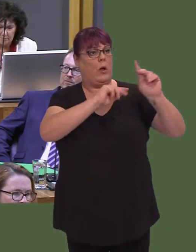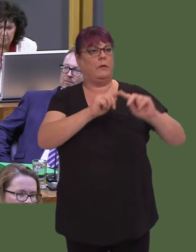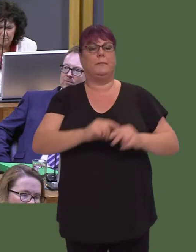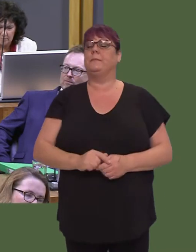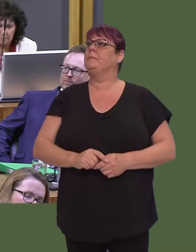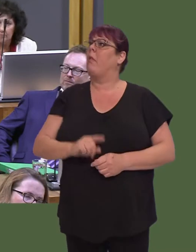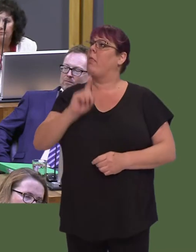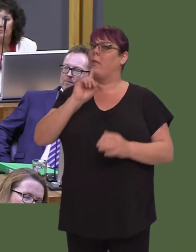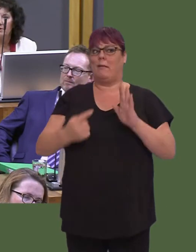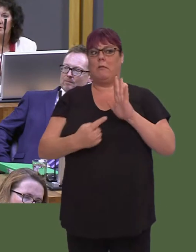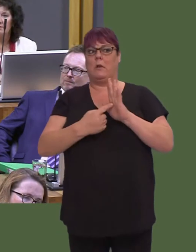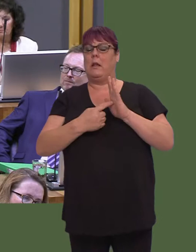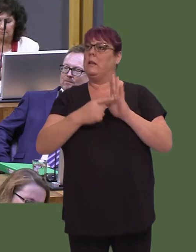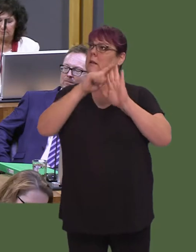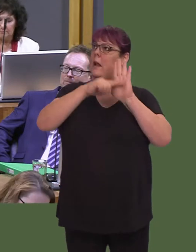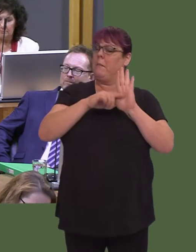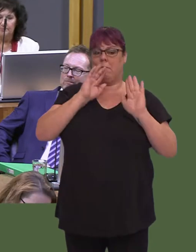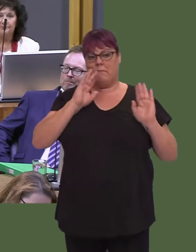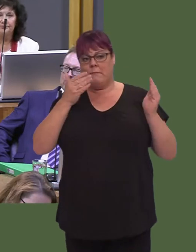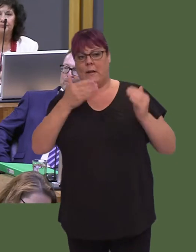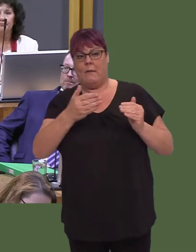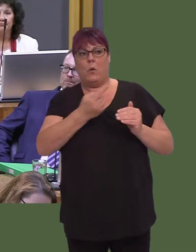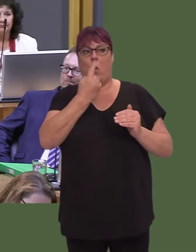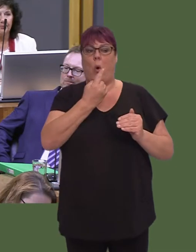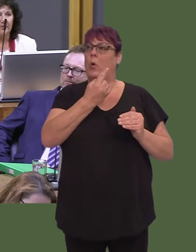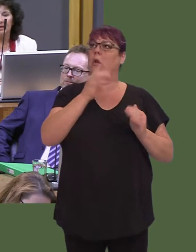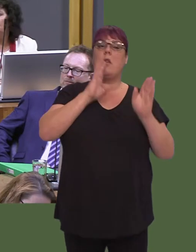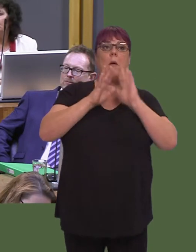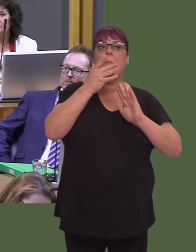aimed at young people who are already in Welsh-speaking communities, being bilingual is an advantage